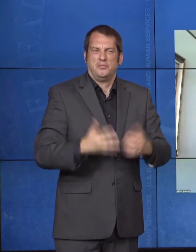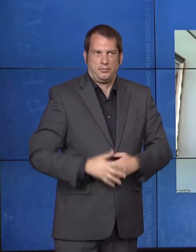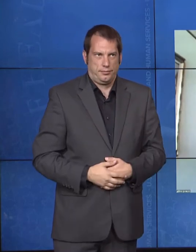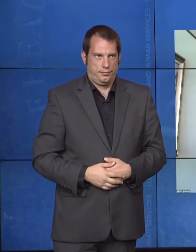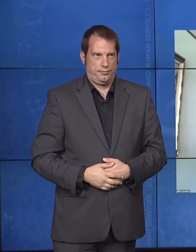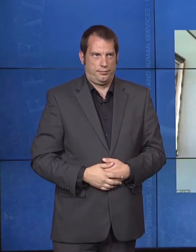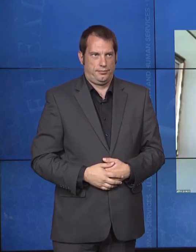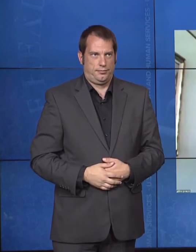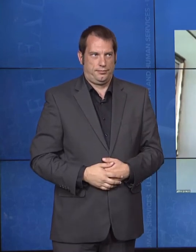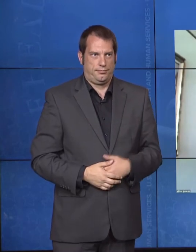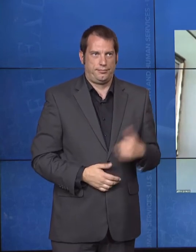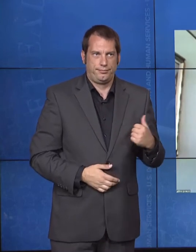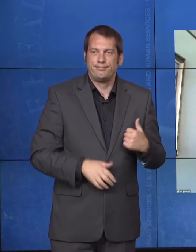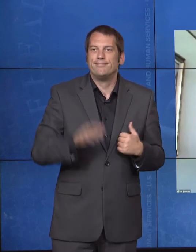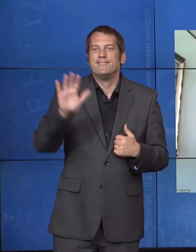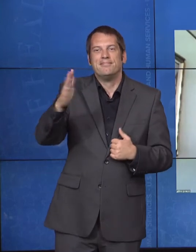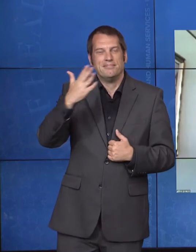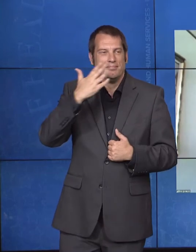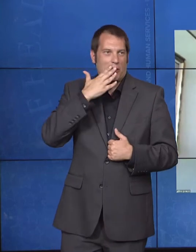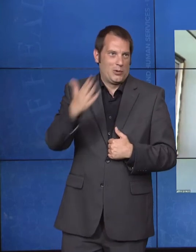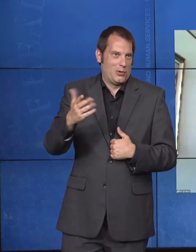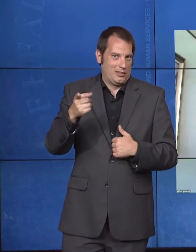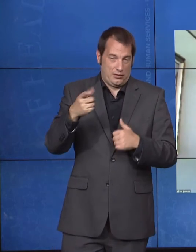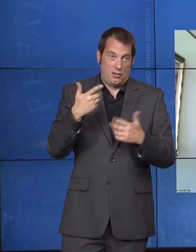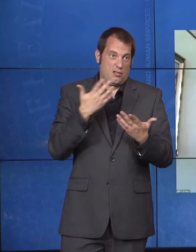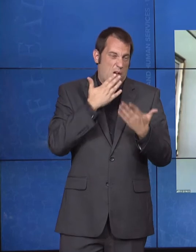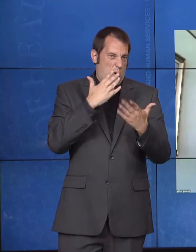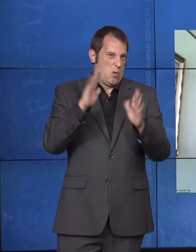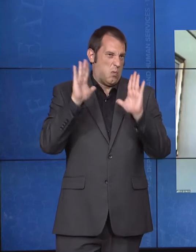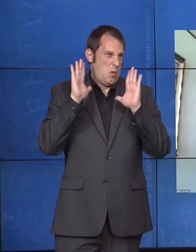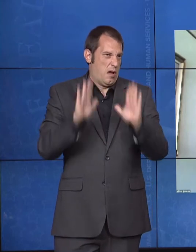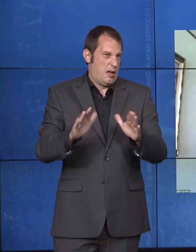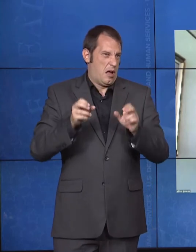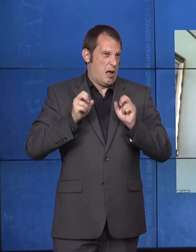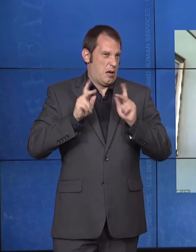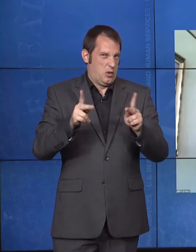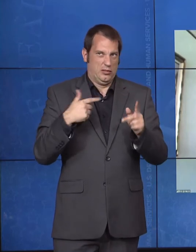all and to celebrate the 30 years of the ADA. What an honor.